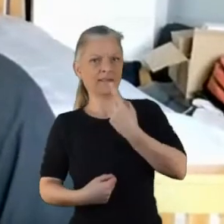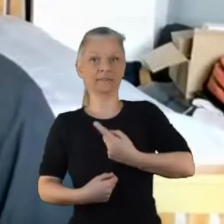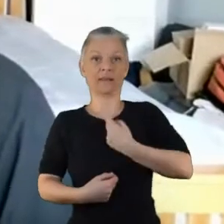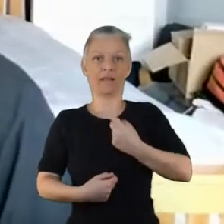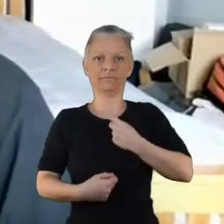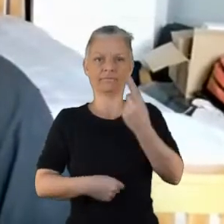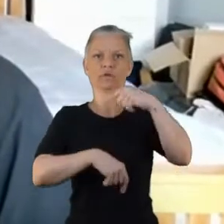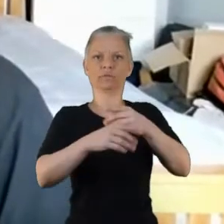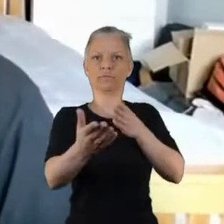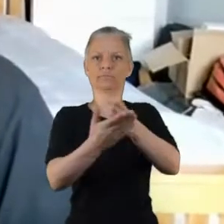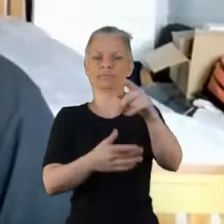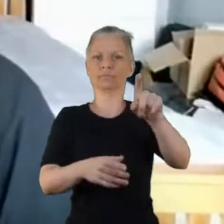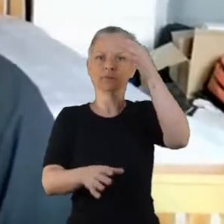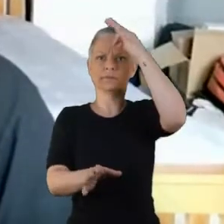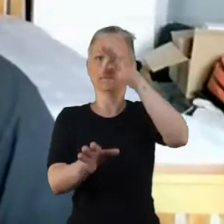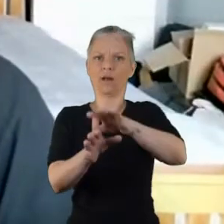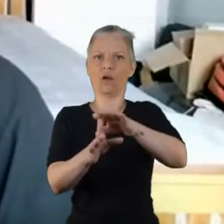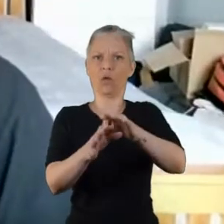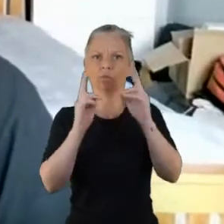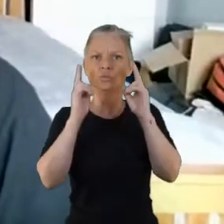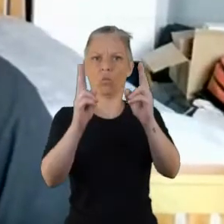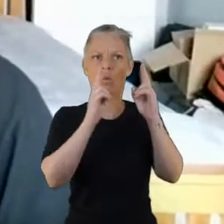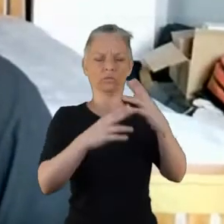And I just didn't trust anybody.